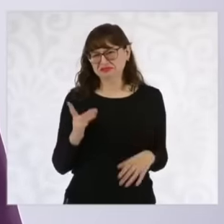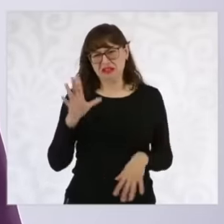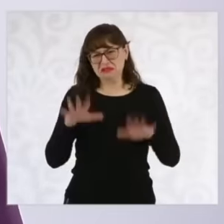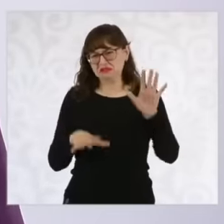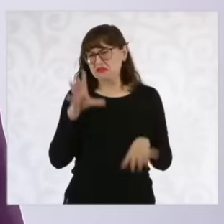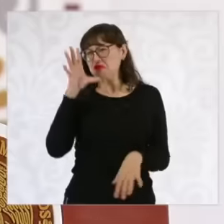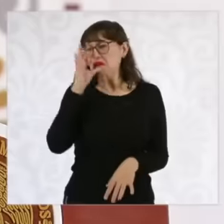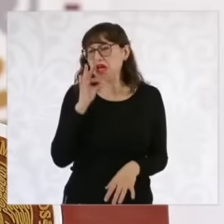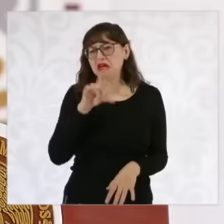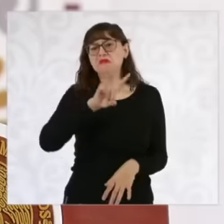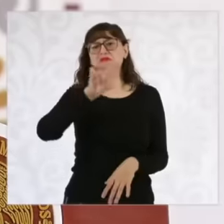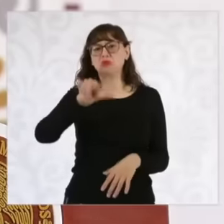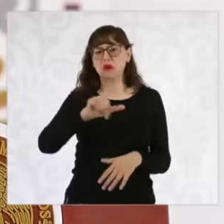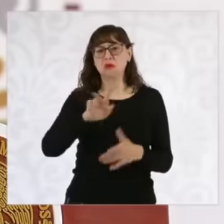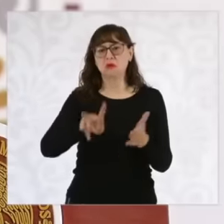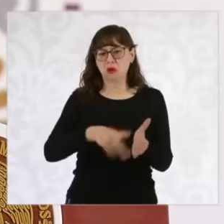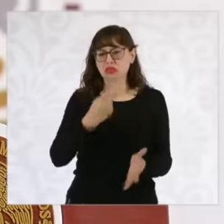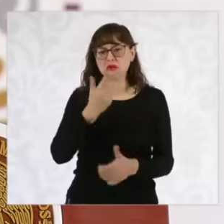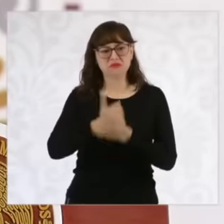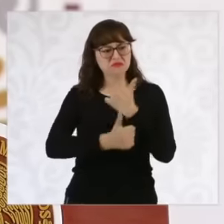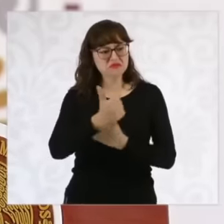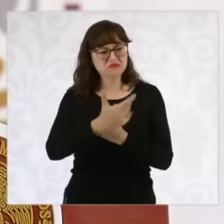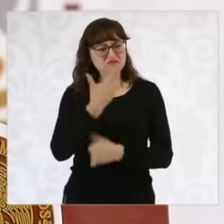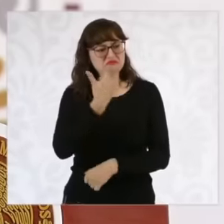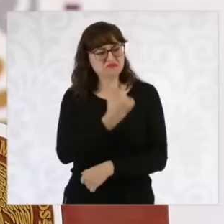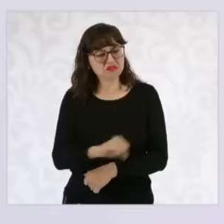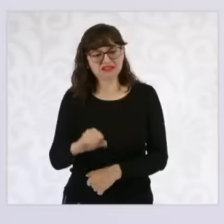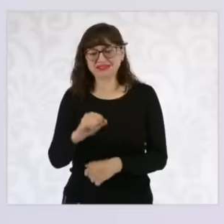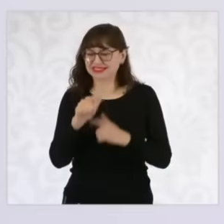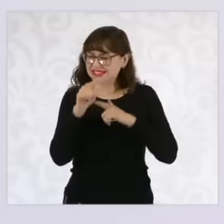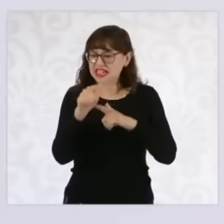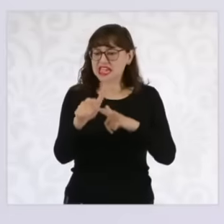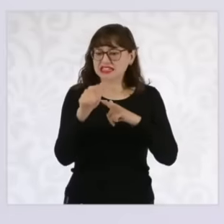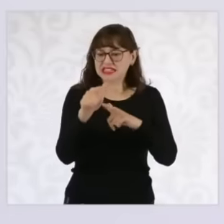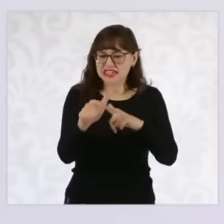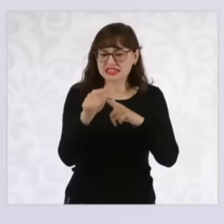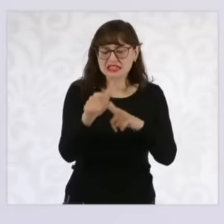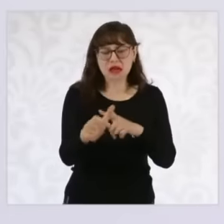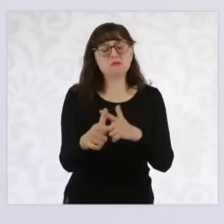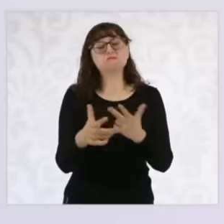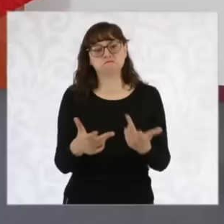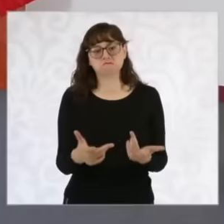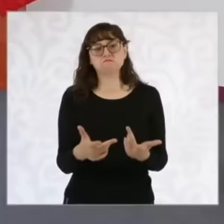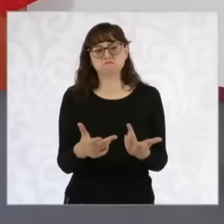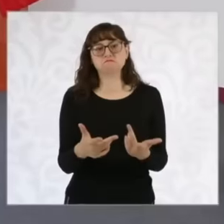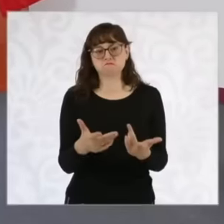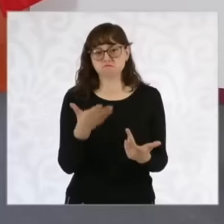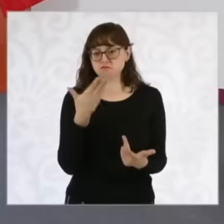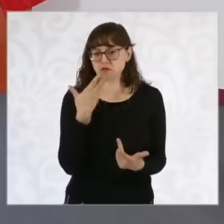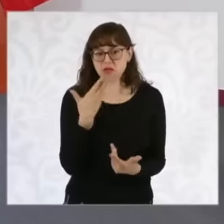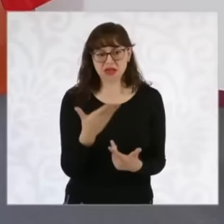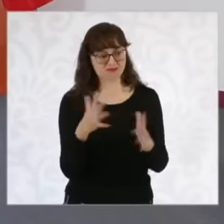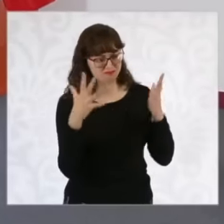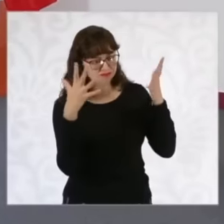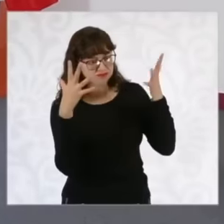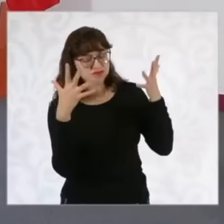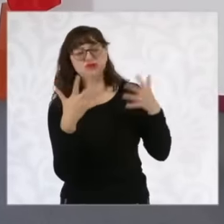that's what we have to applaud and not then this thing where everyone goes against